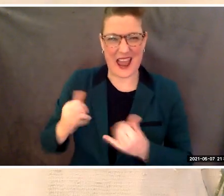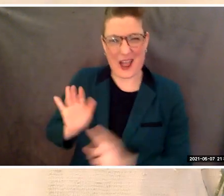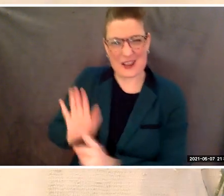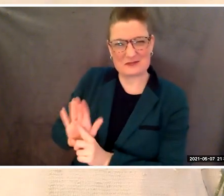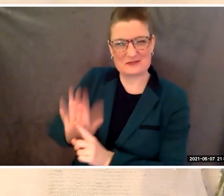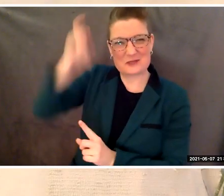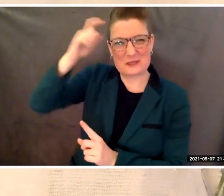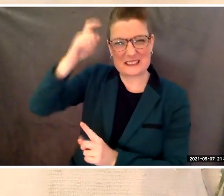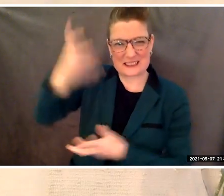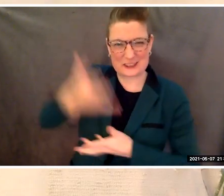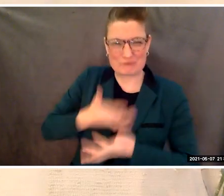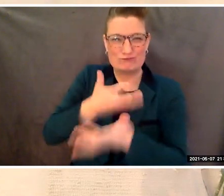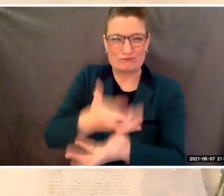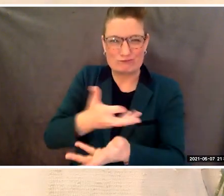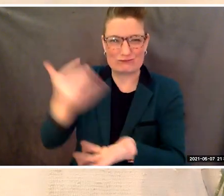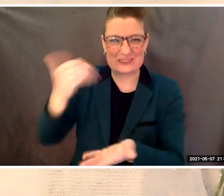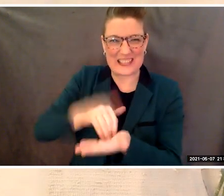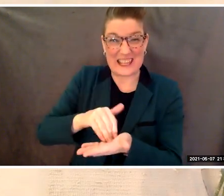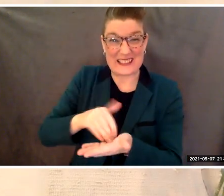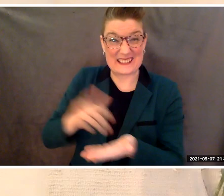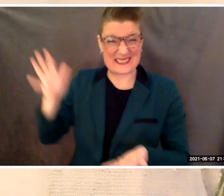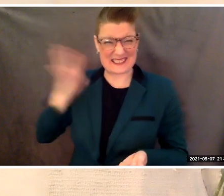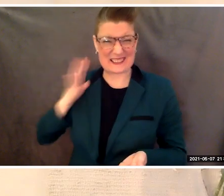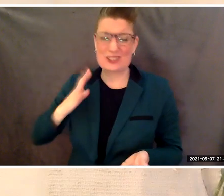who dare to dream so largely.